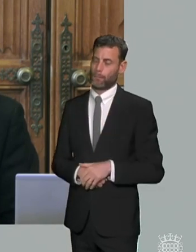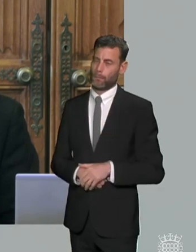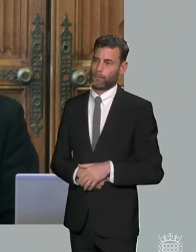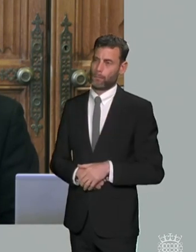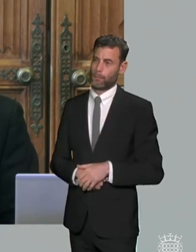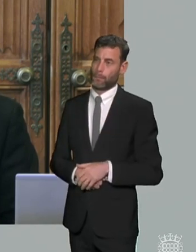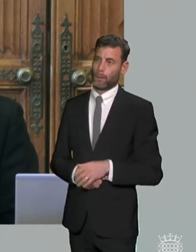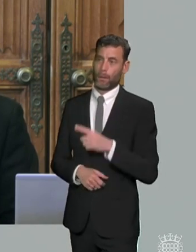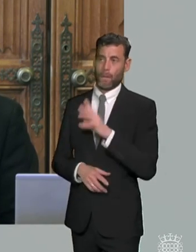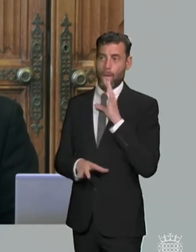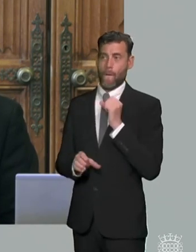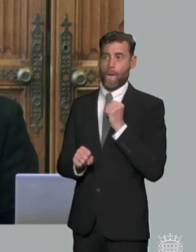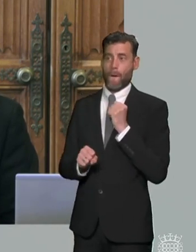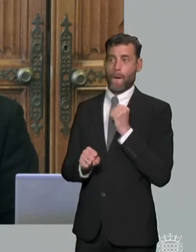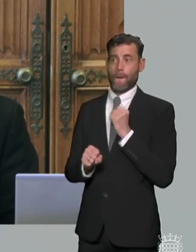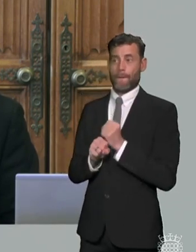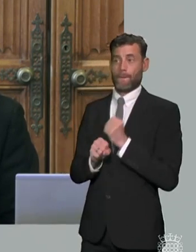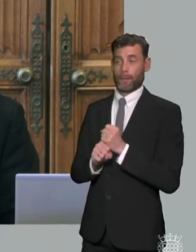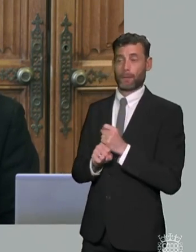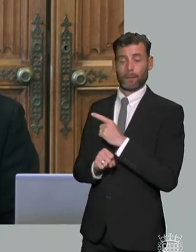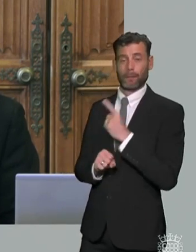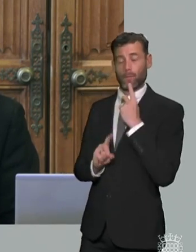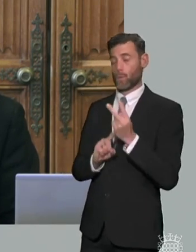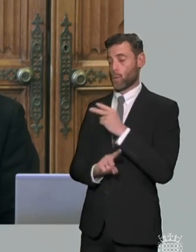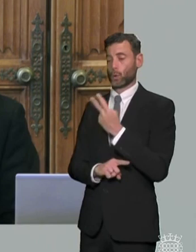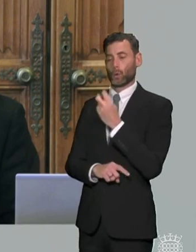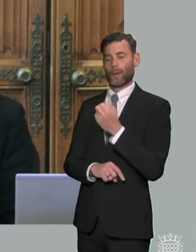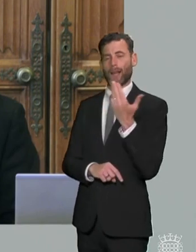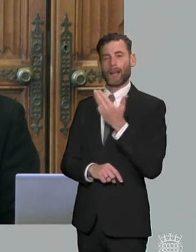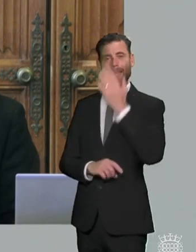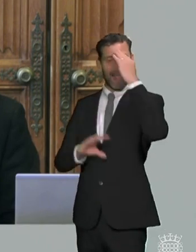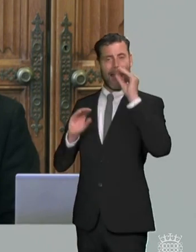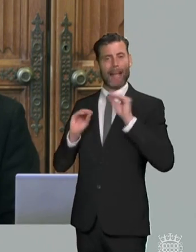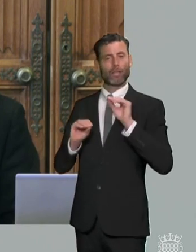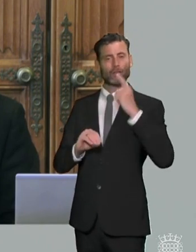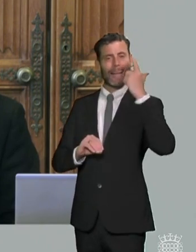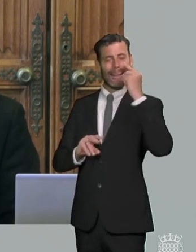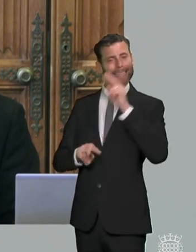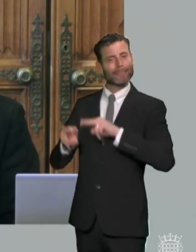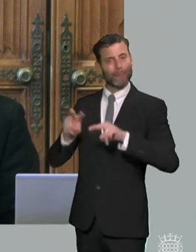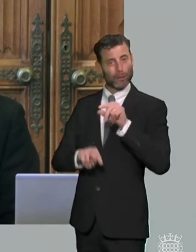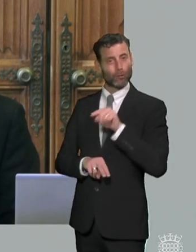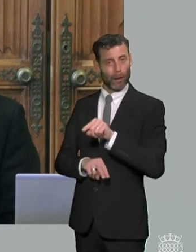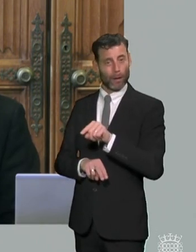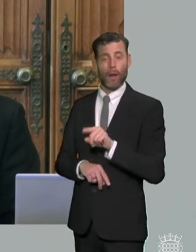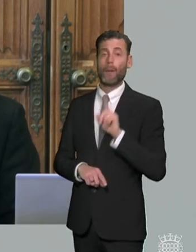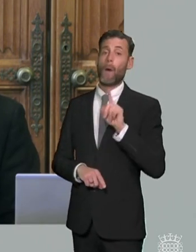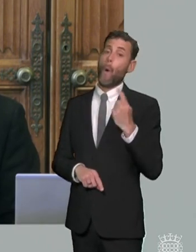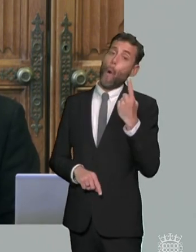the education the 2019 education inspection framework so ofsted say suggest that the